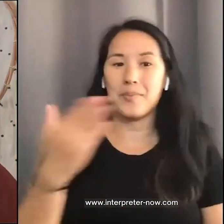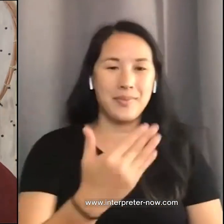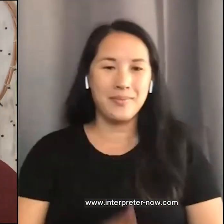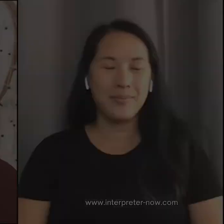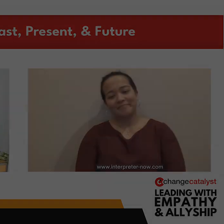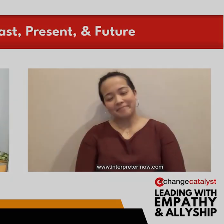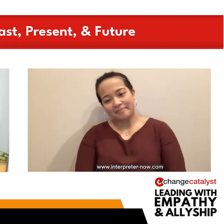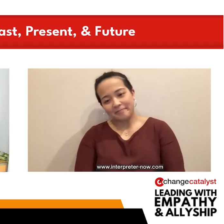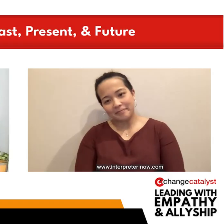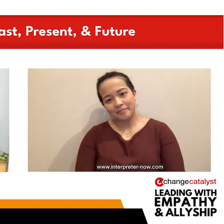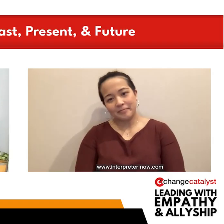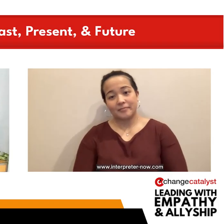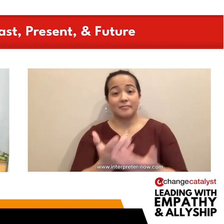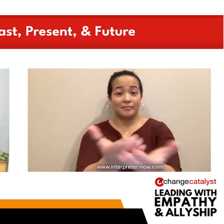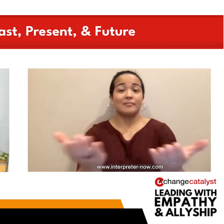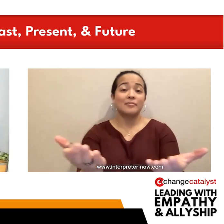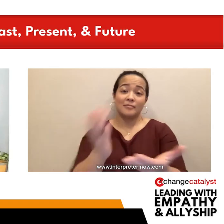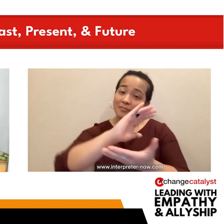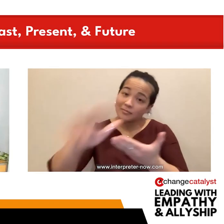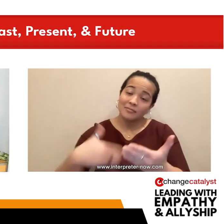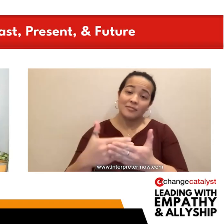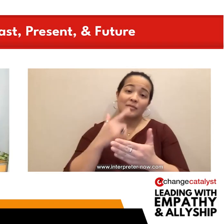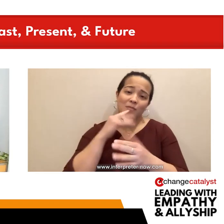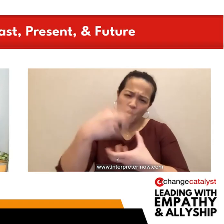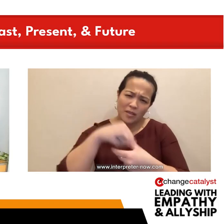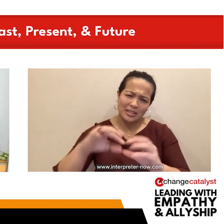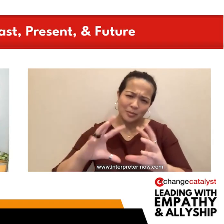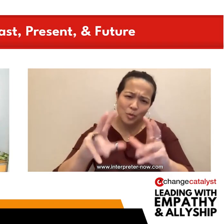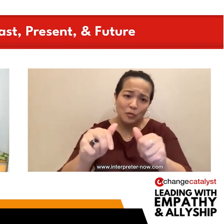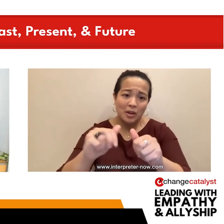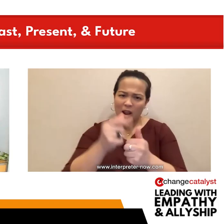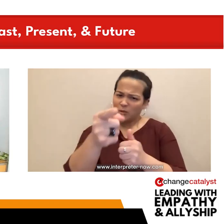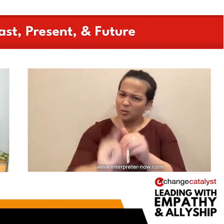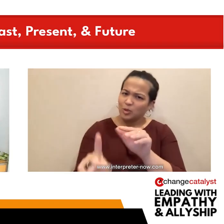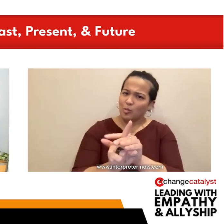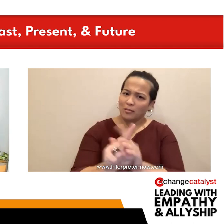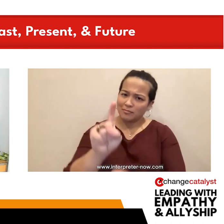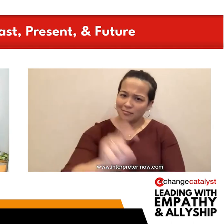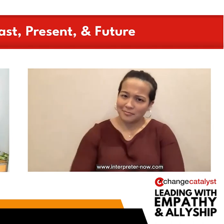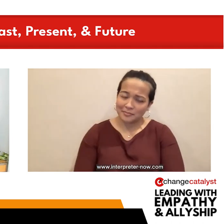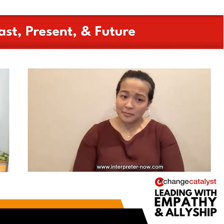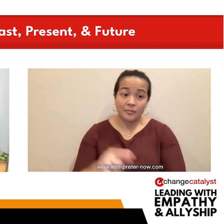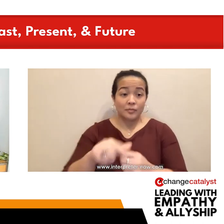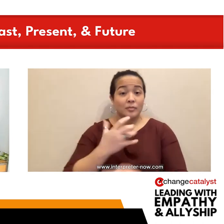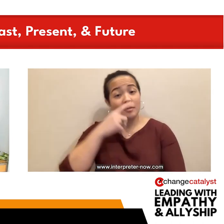You all are a part of this movement. How will you show up? To our Black listeners,